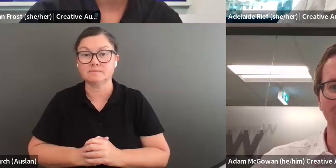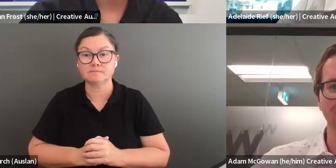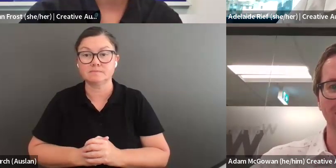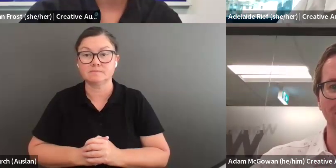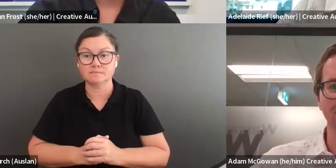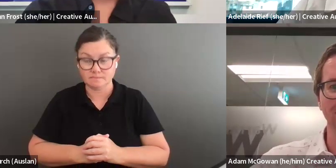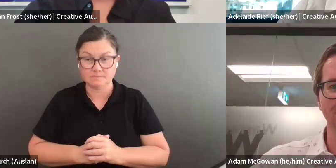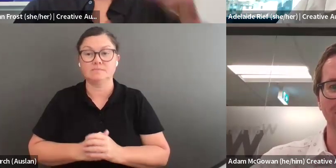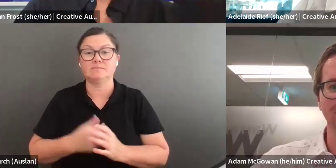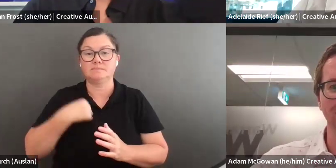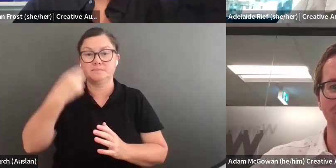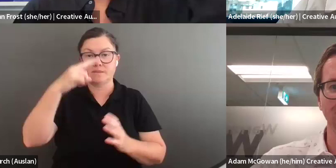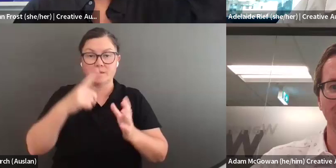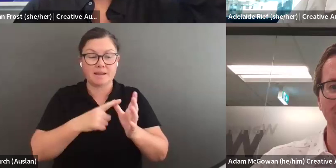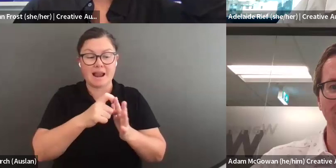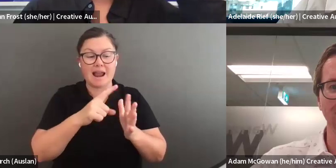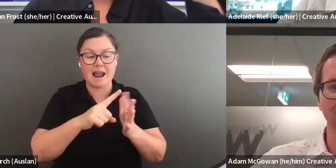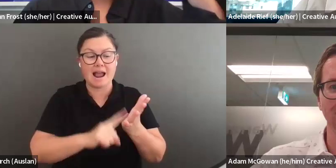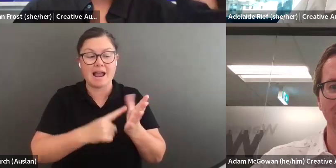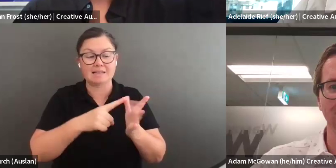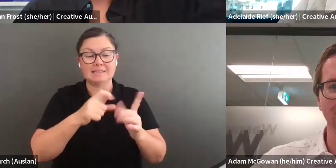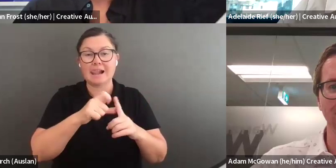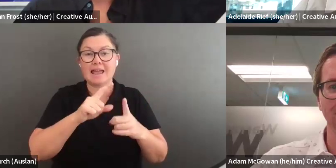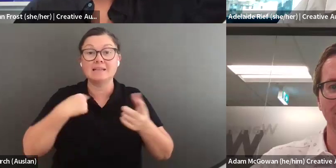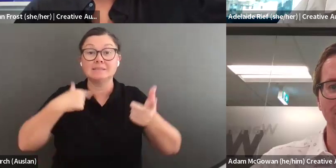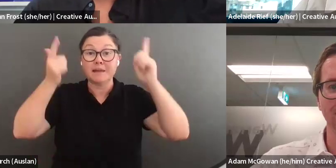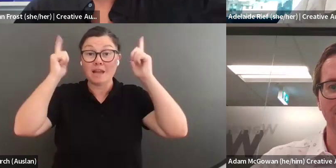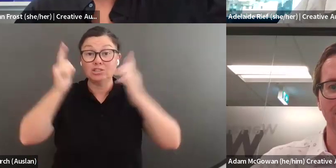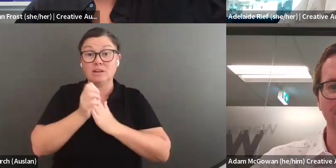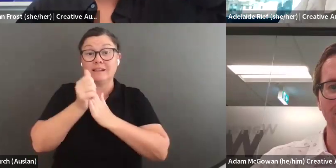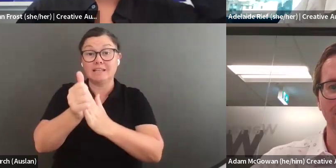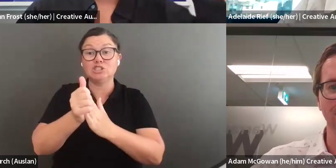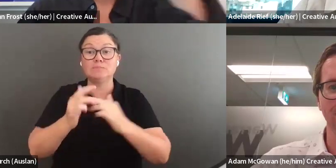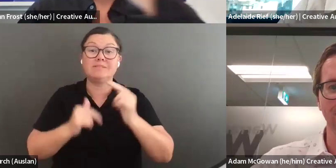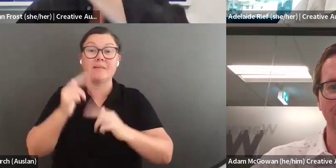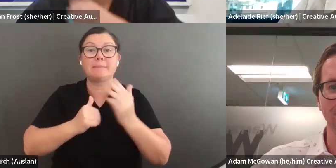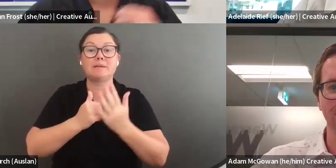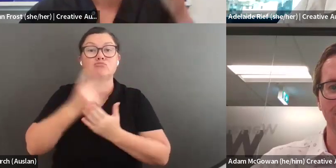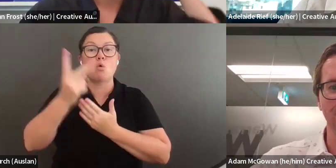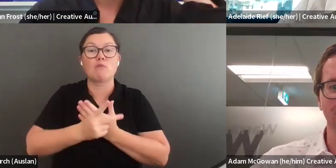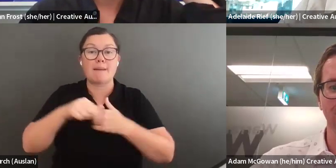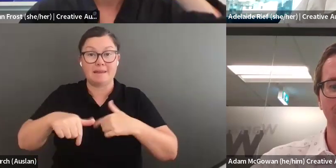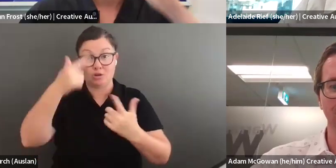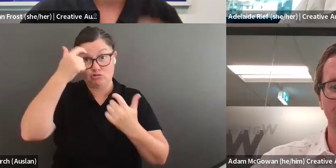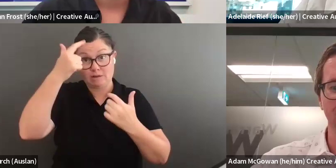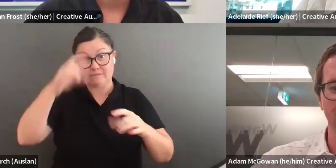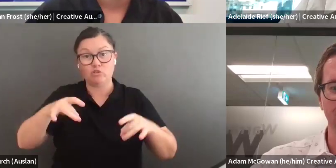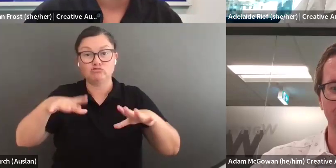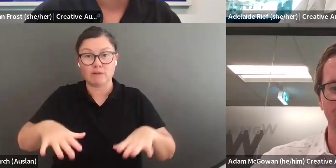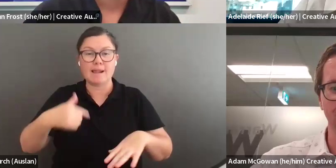As I said, my name is Adelaide, I am the manager of leadership